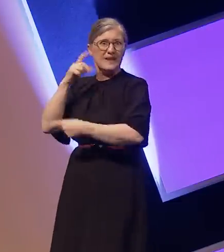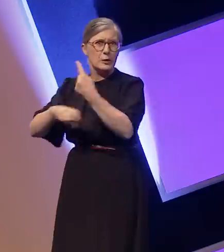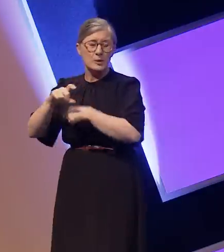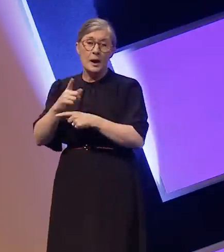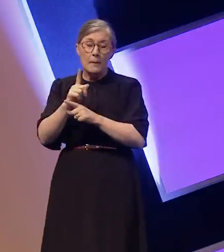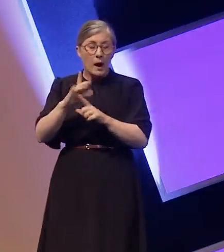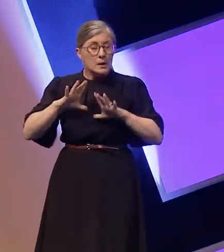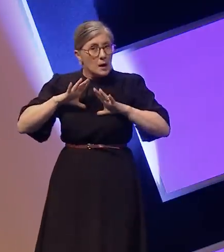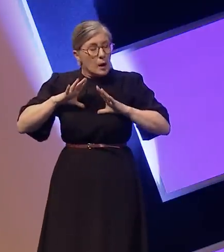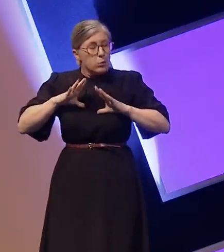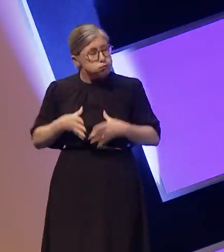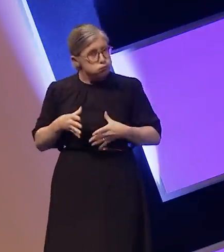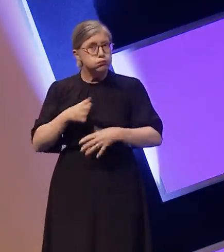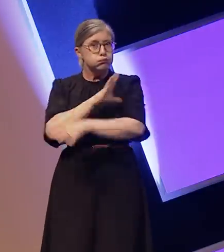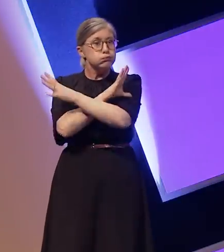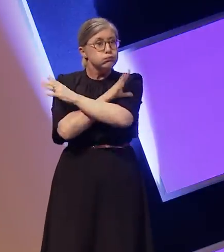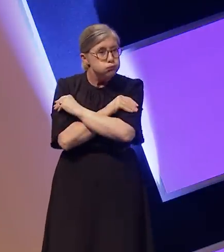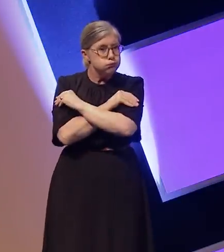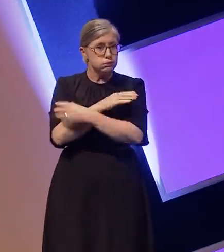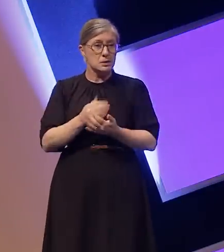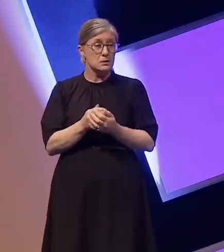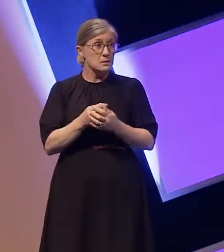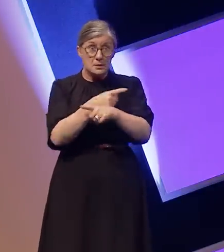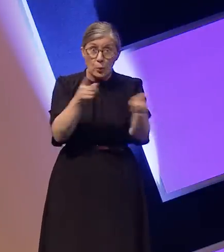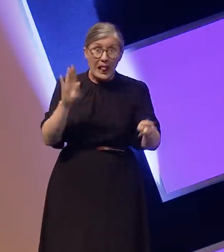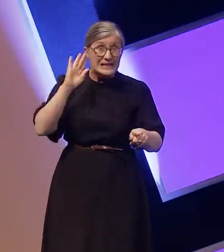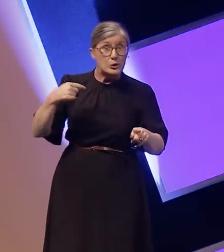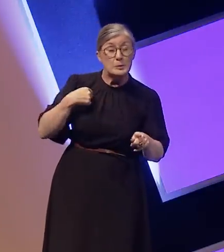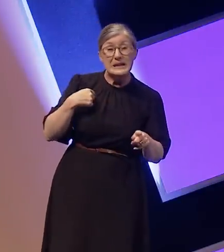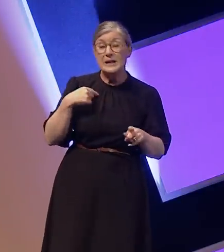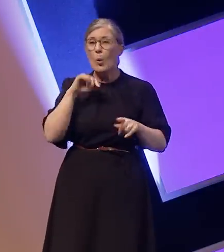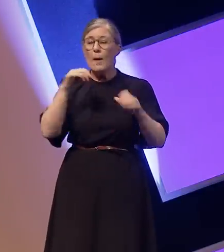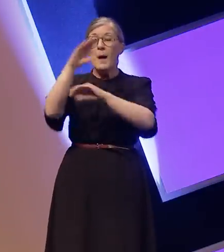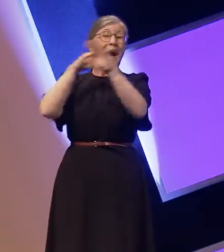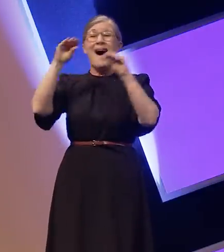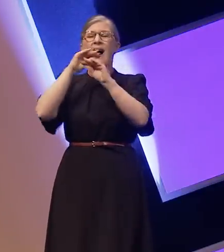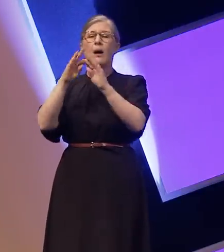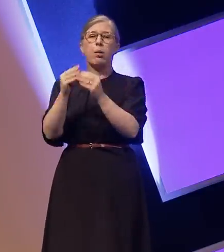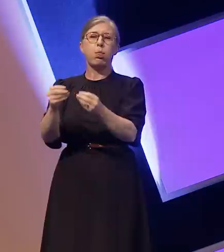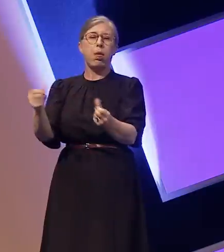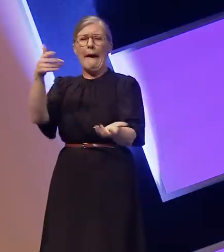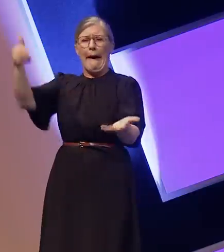to listen to me or this will be lost to the hype. What I do know is that disabled people shouldn't